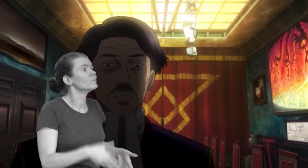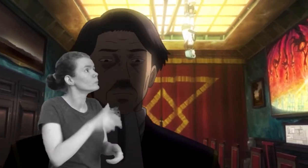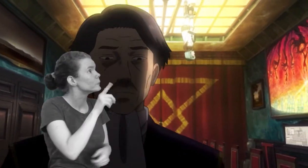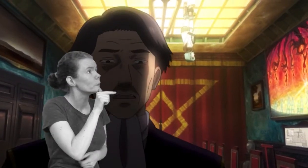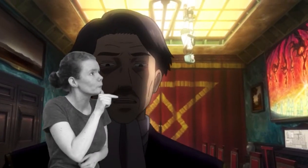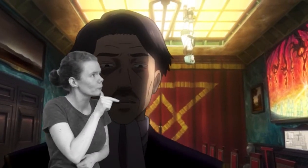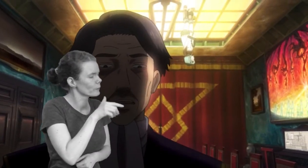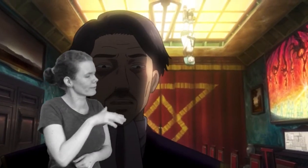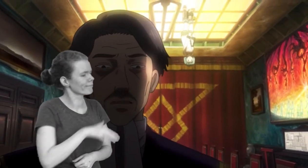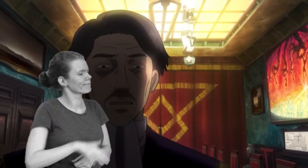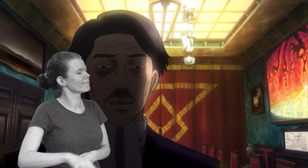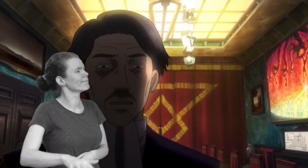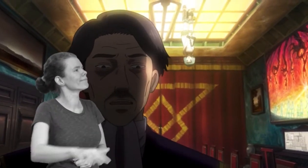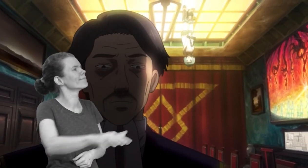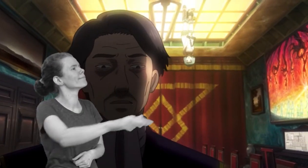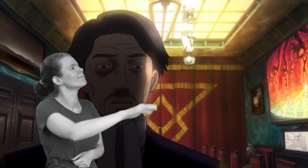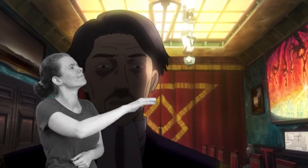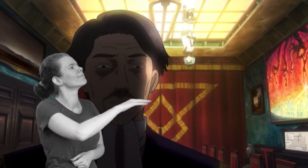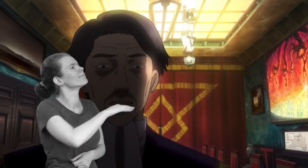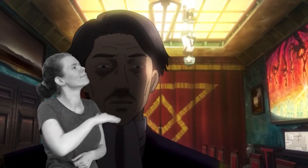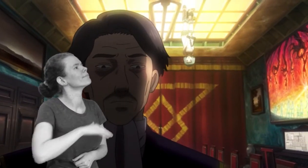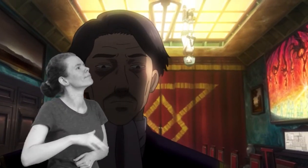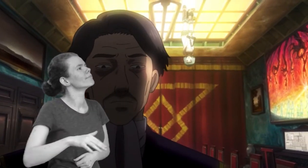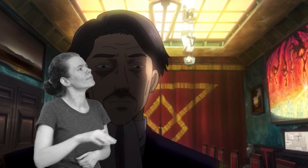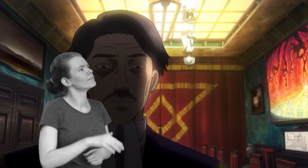All except, of course, for our Ancestors.